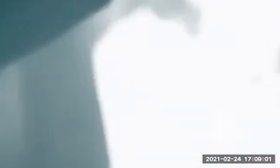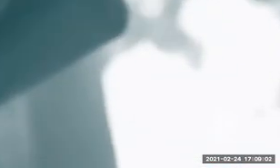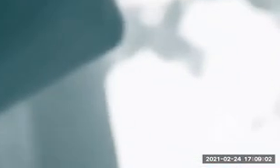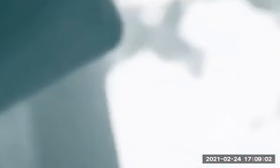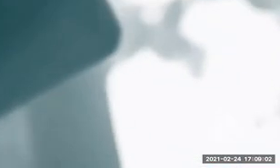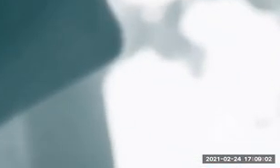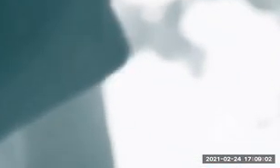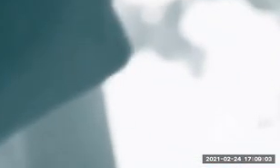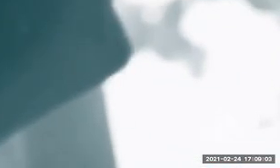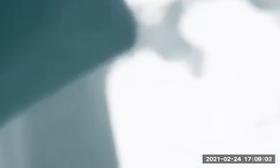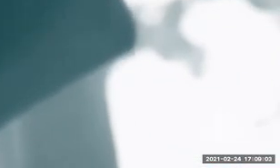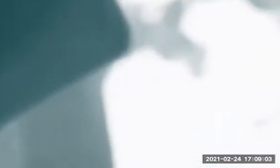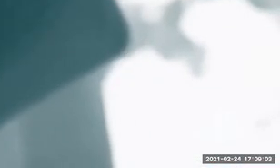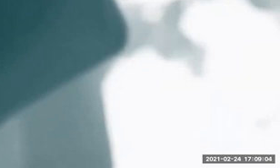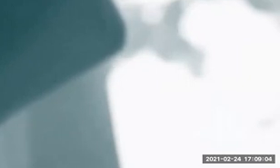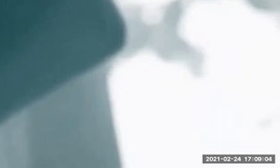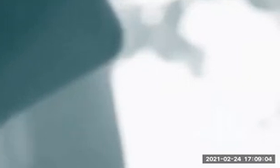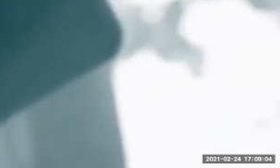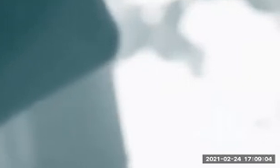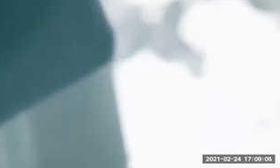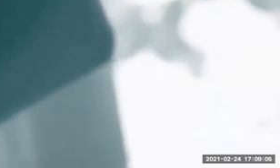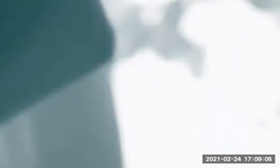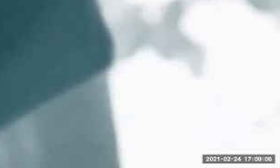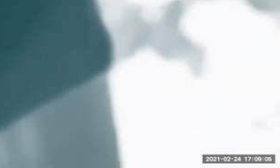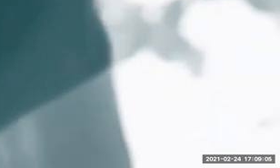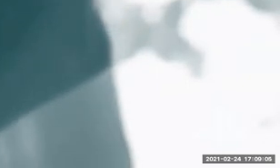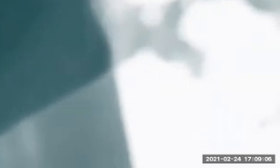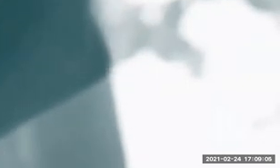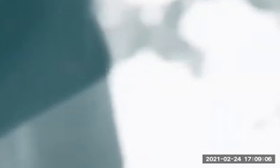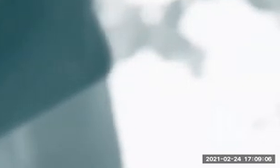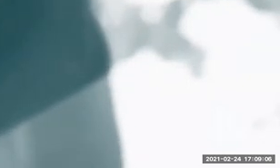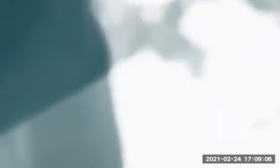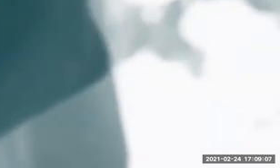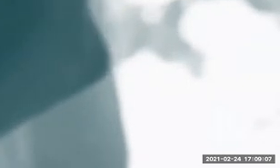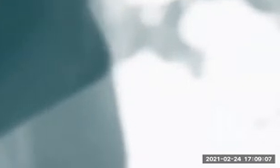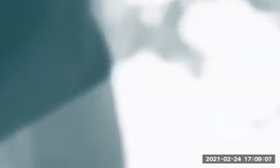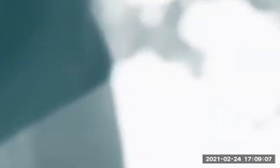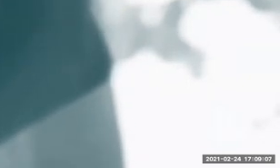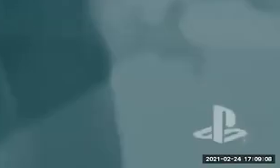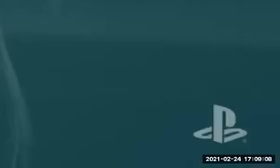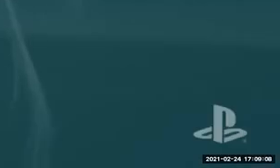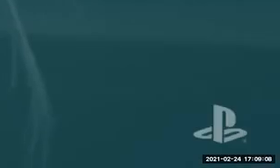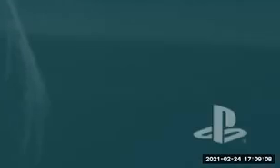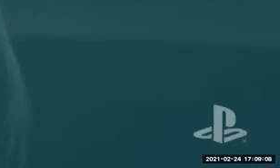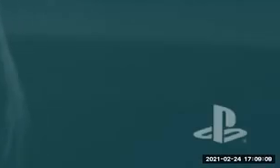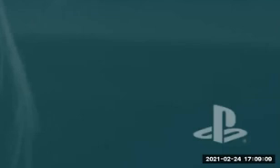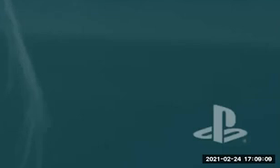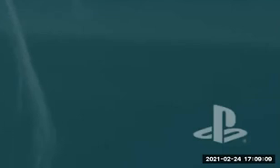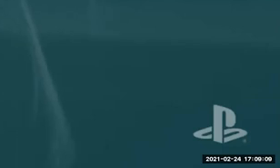in action games where you are a protagonist who's going through an experience usually related to the hero's journey. I have done multiplayer designs,